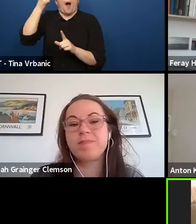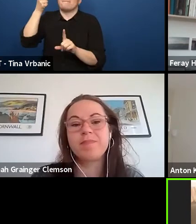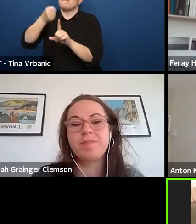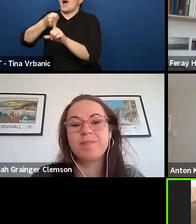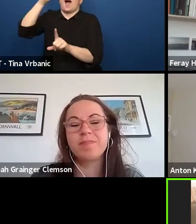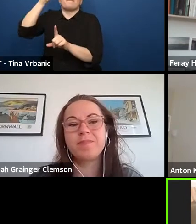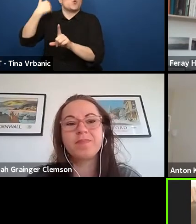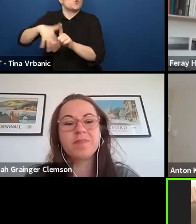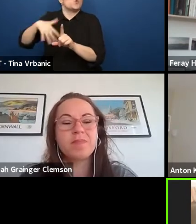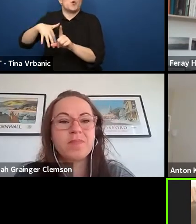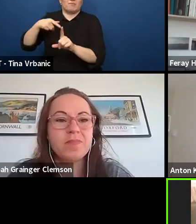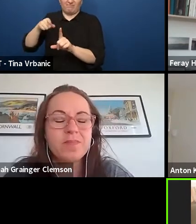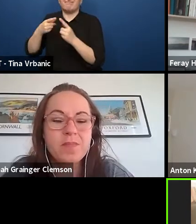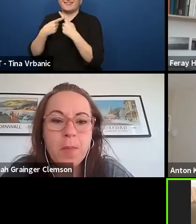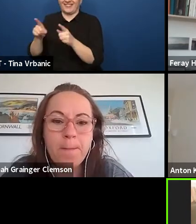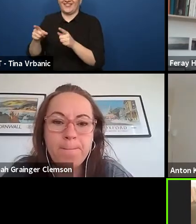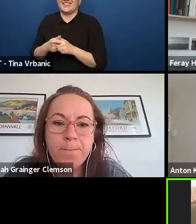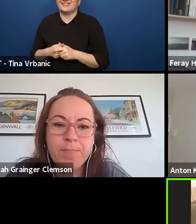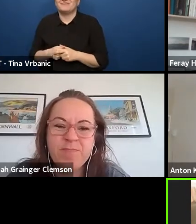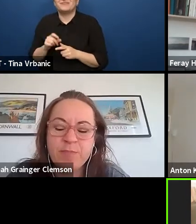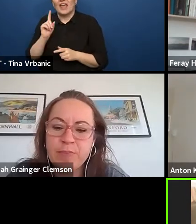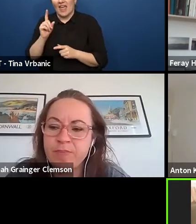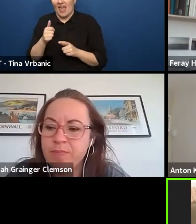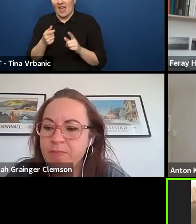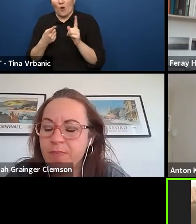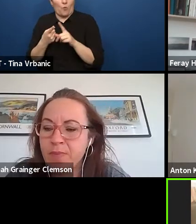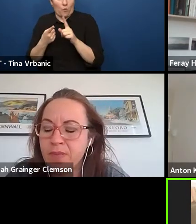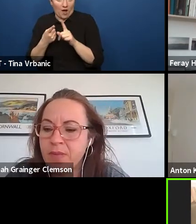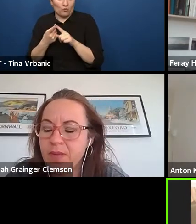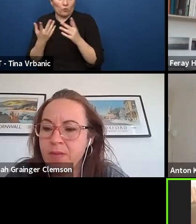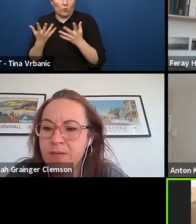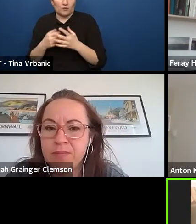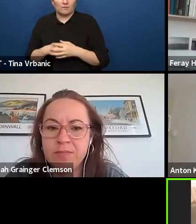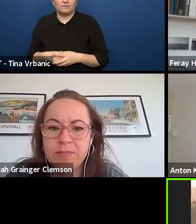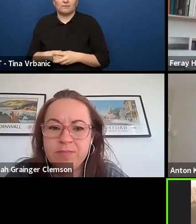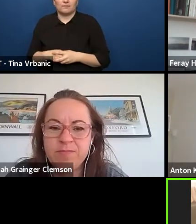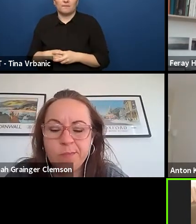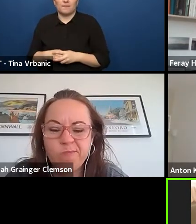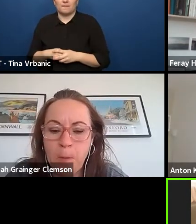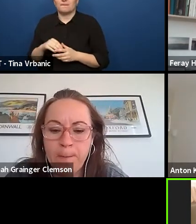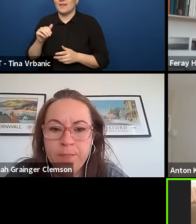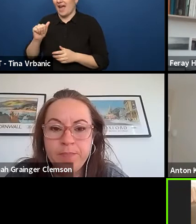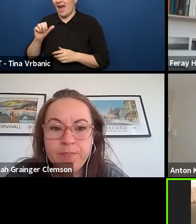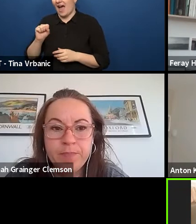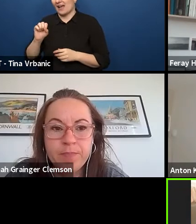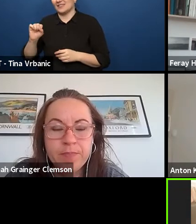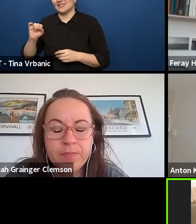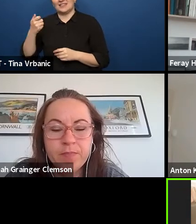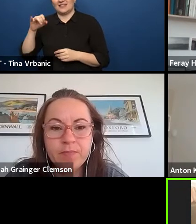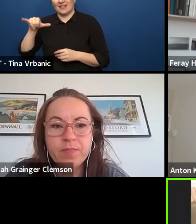So one thing is that I will start from ASSITEJ's International statement,